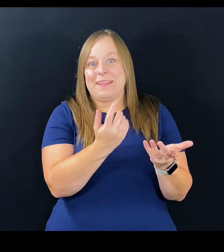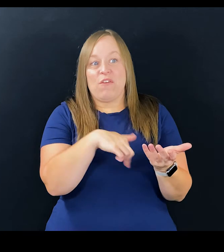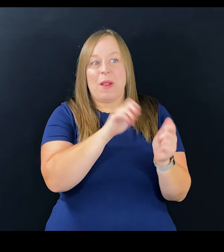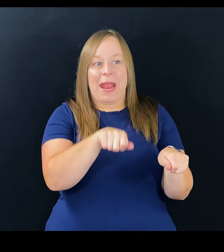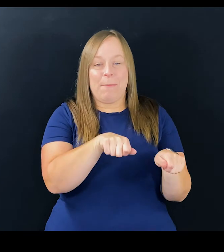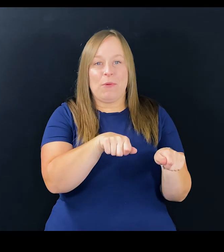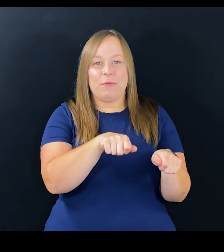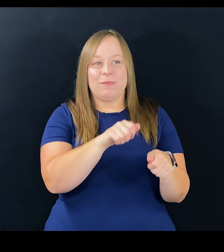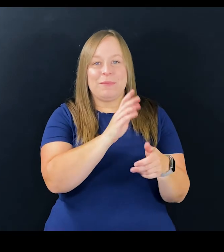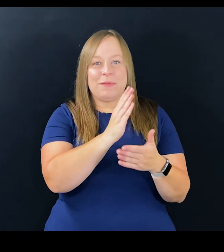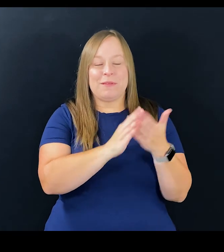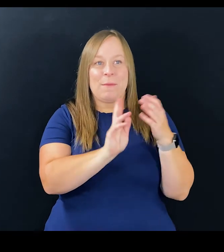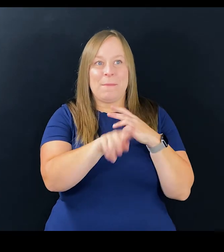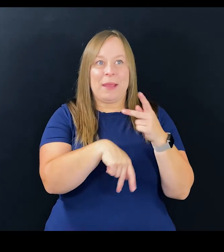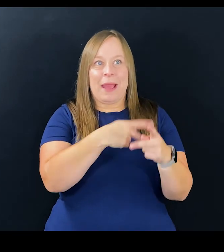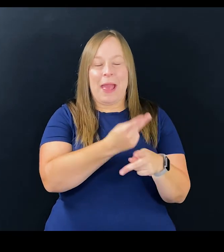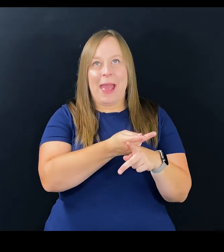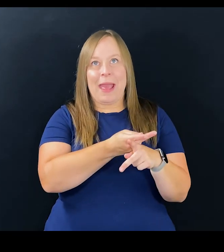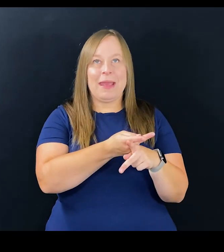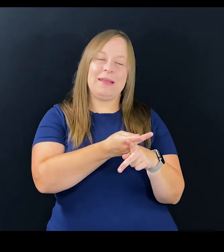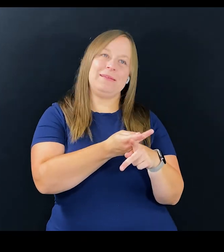So if we're able to put some type of